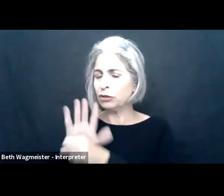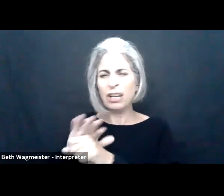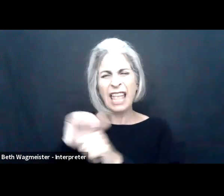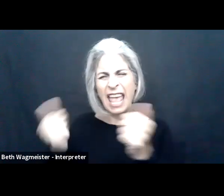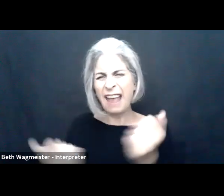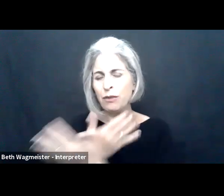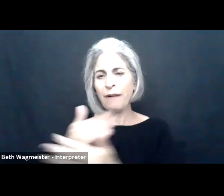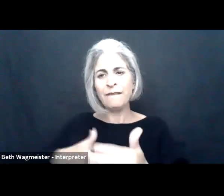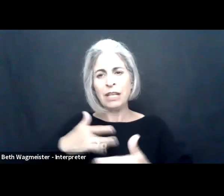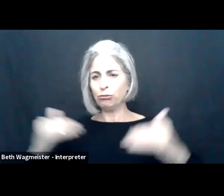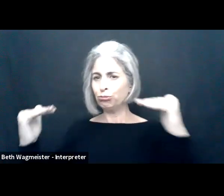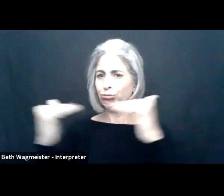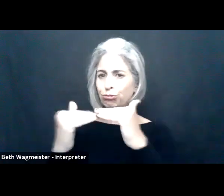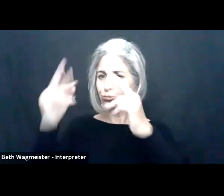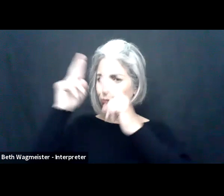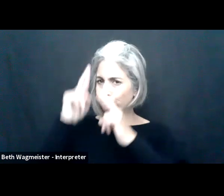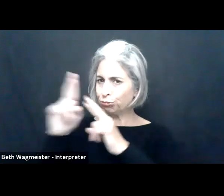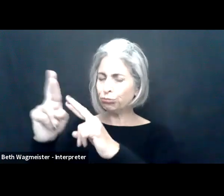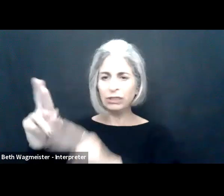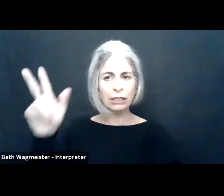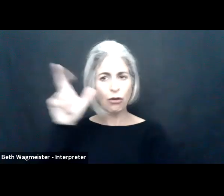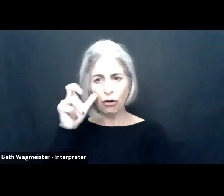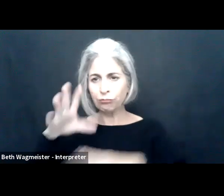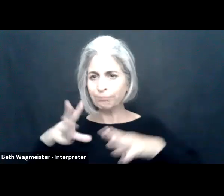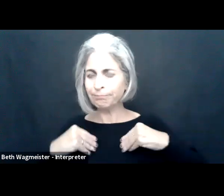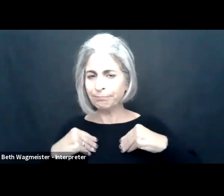So on the left we ask the question, my team ensures all team members feel